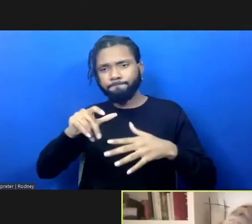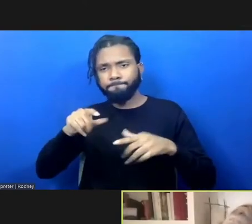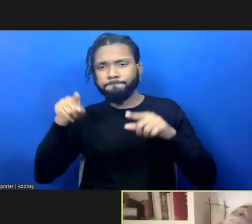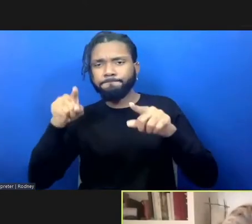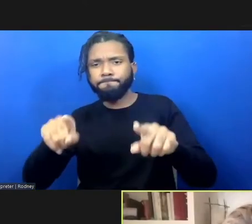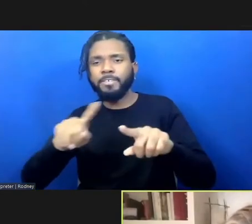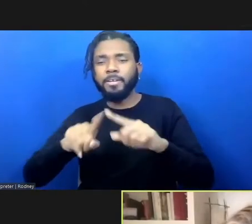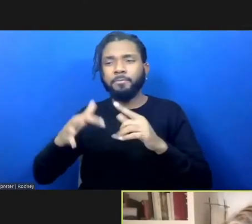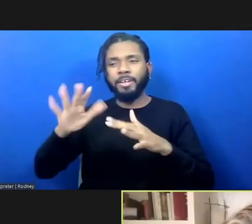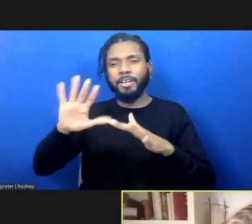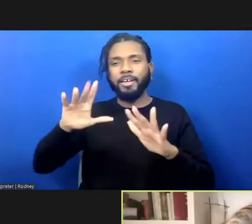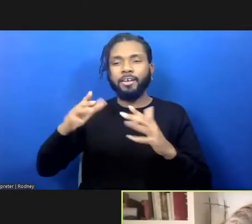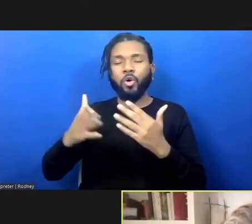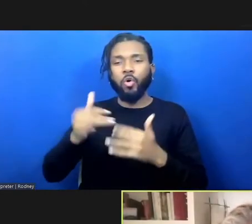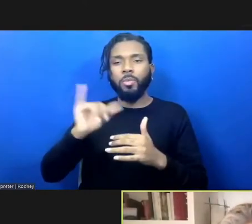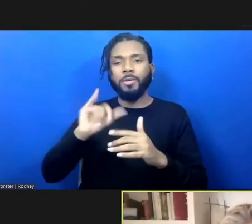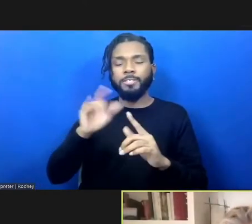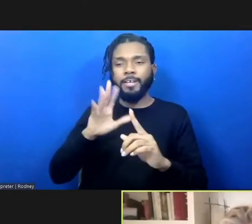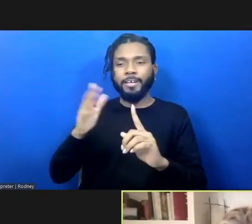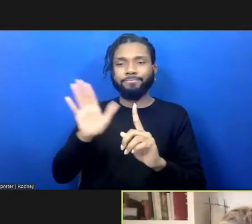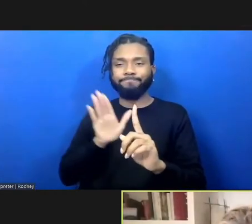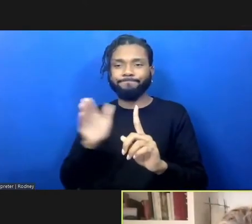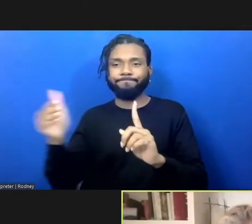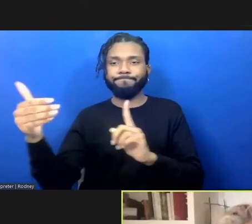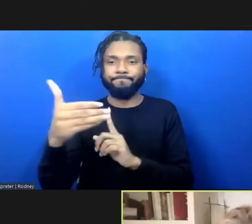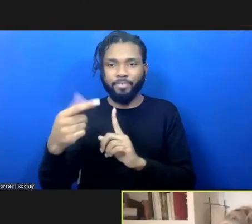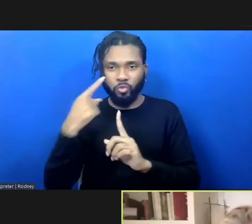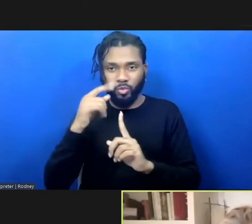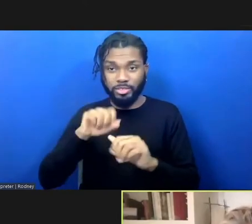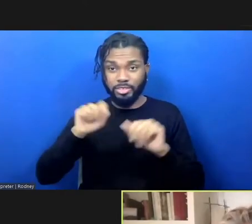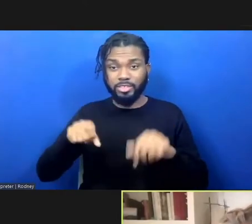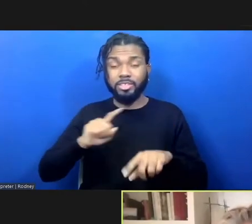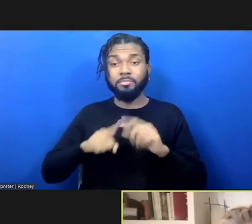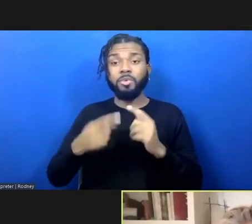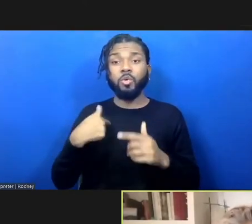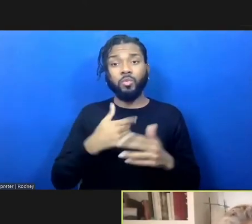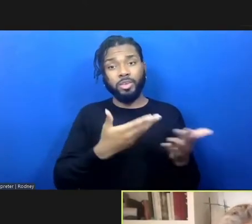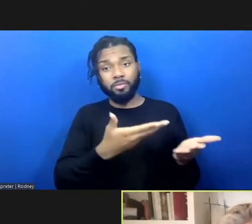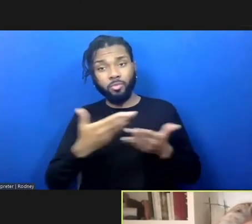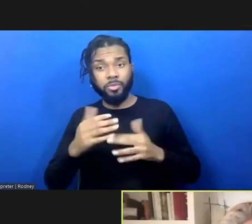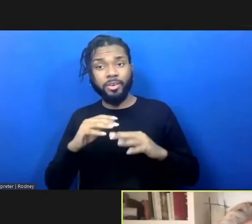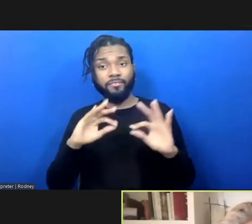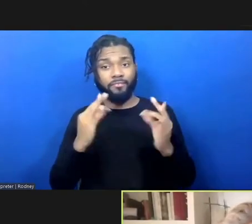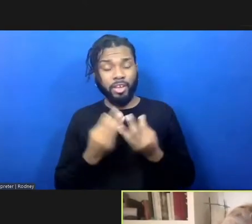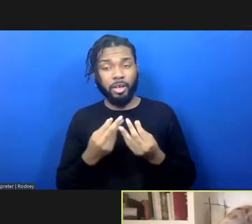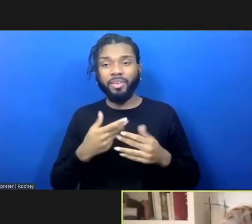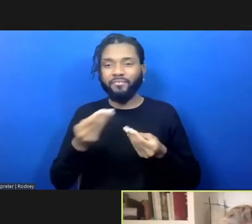the criminal legal system, facilitators of restorative processes bring families,